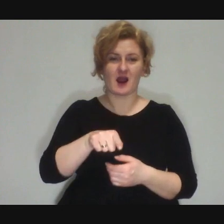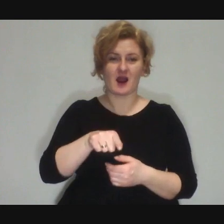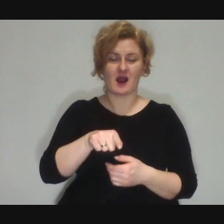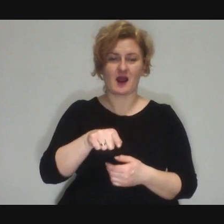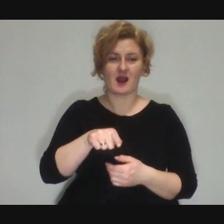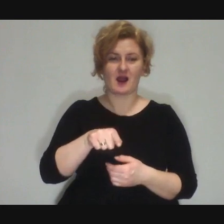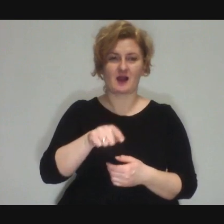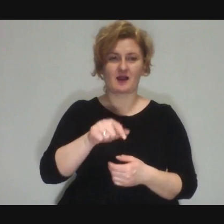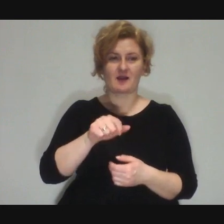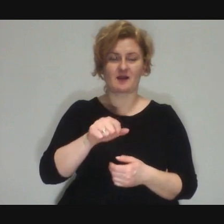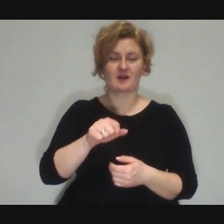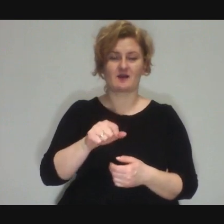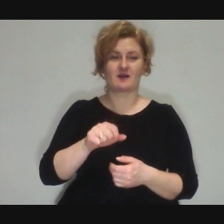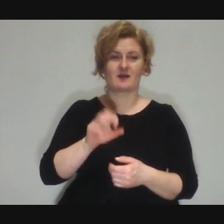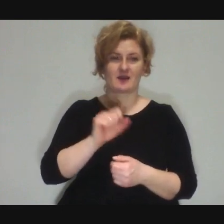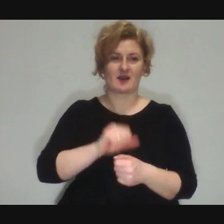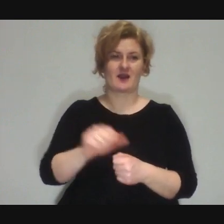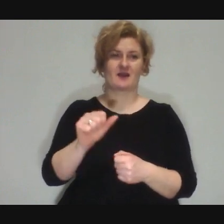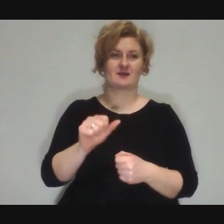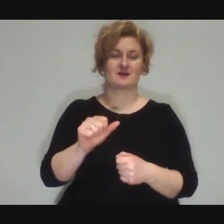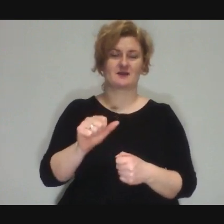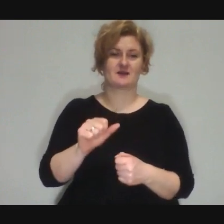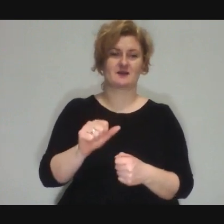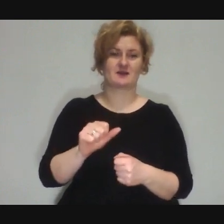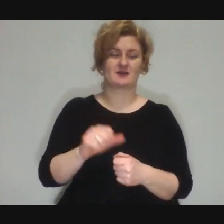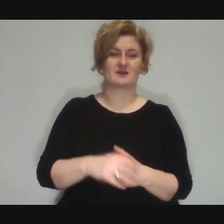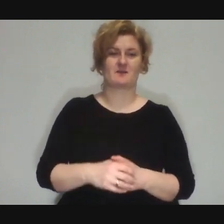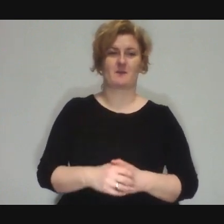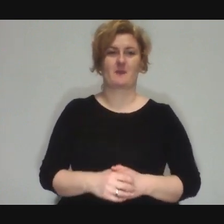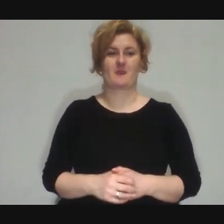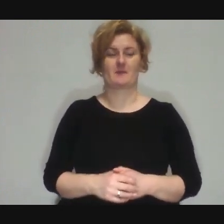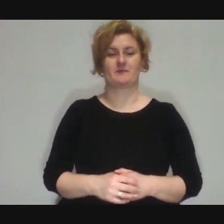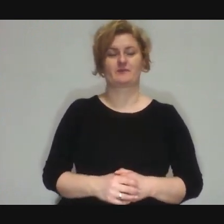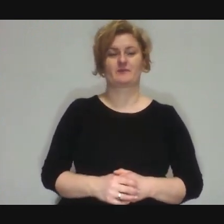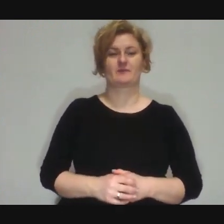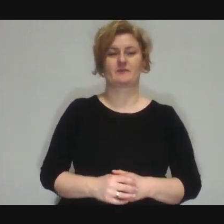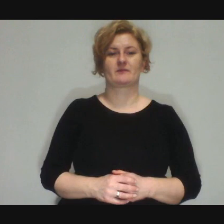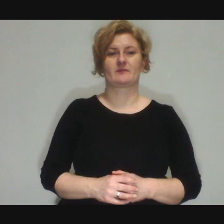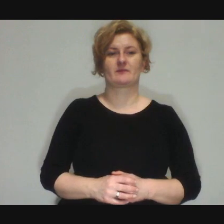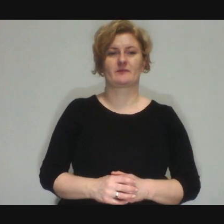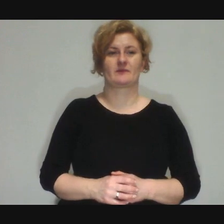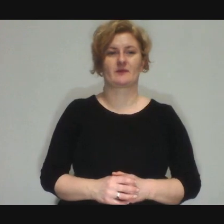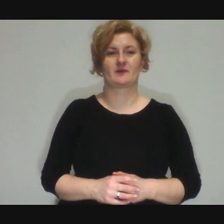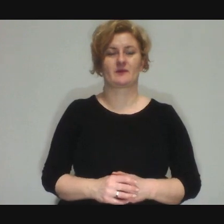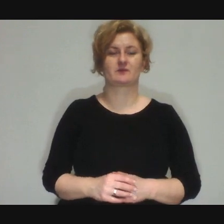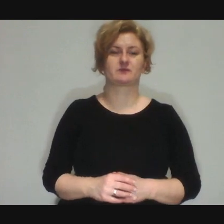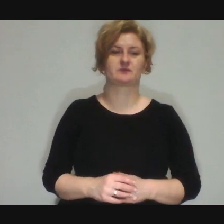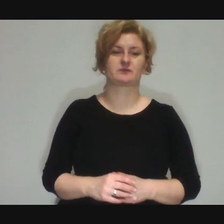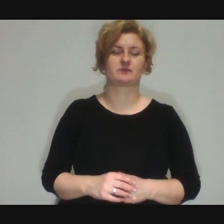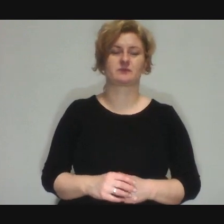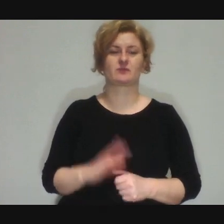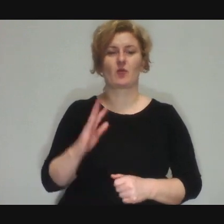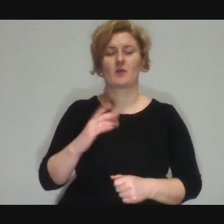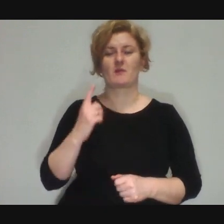hey maybe this guy is not so bad, why do I need these three balls,